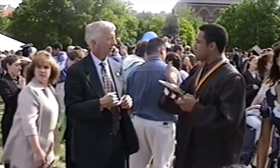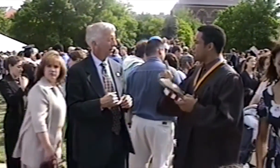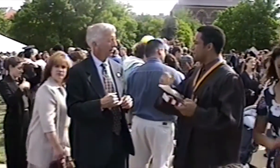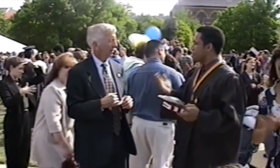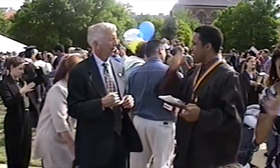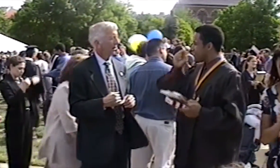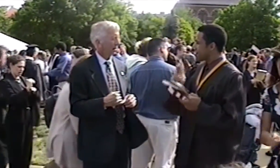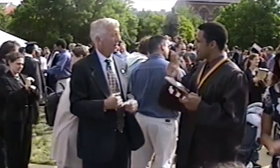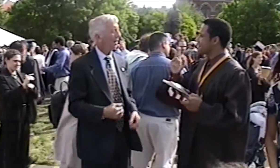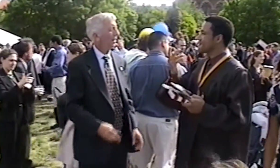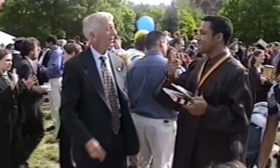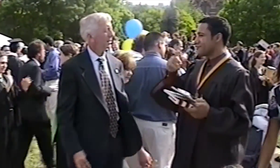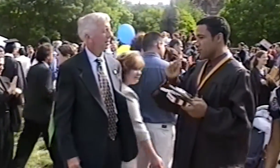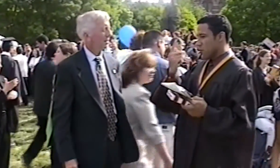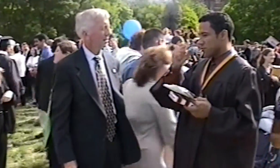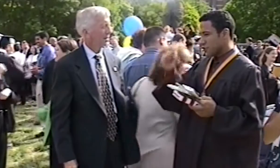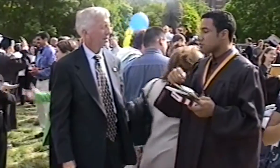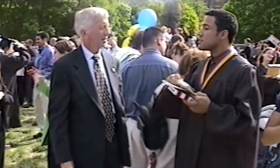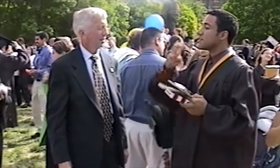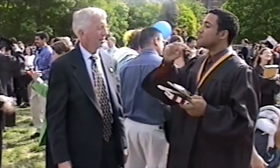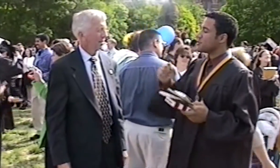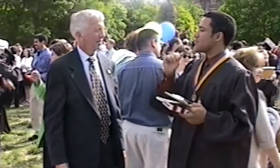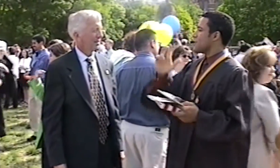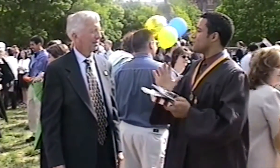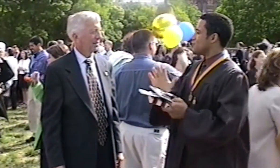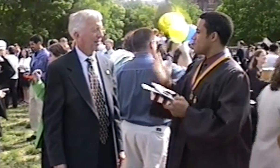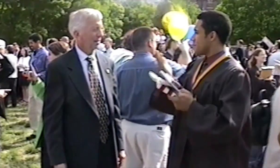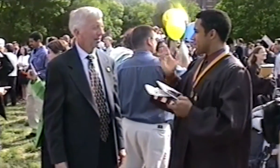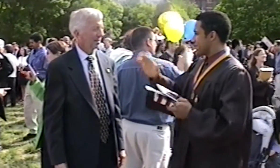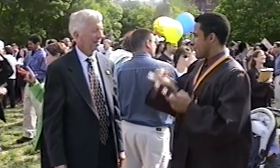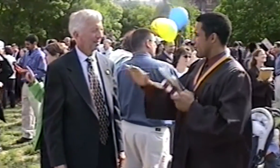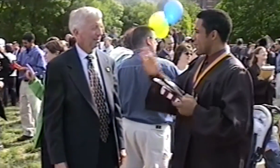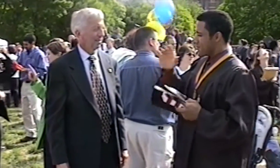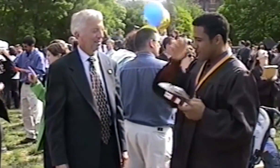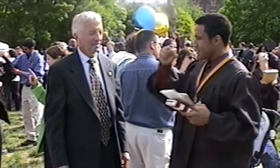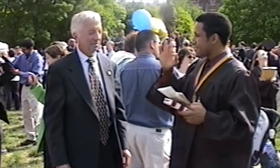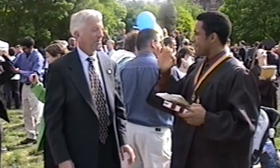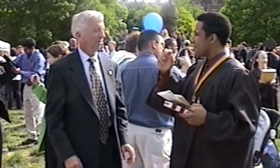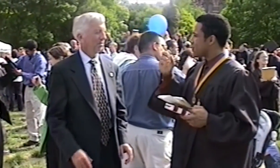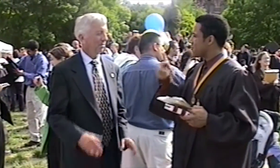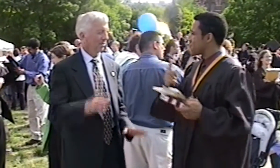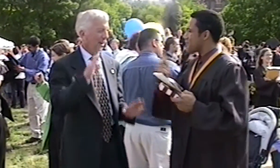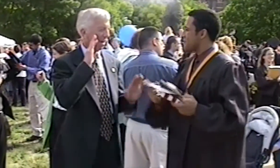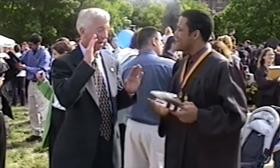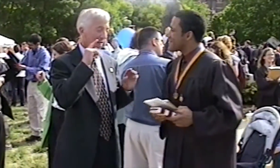I hope I will be working somewhere here on campus during the next semester. By second semester I plan to enroll graduate school through your presidential fellow program.